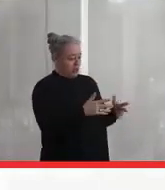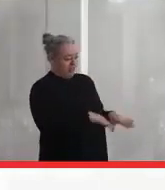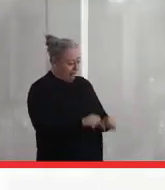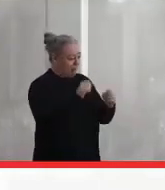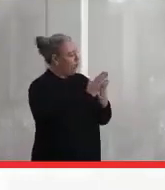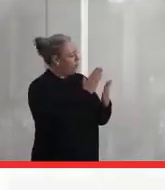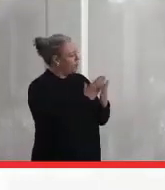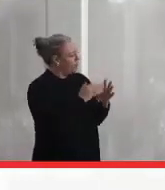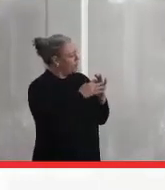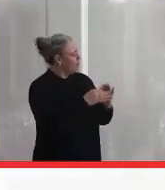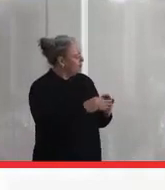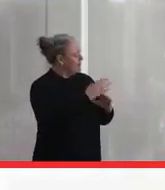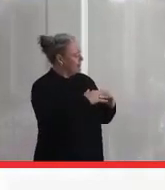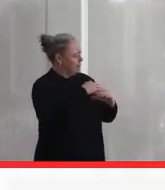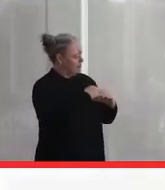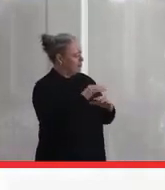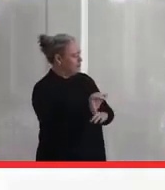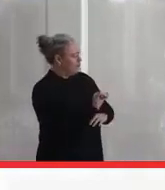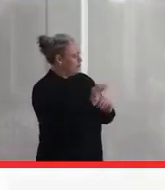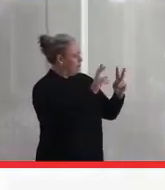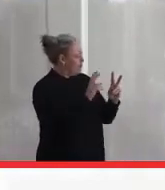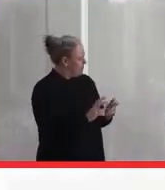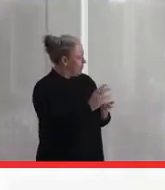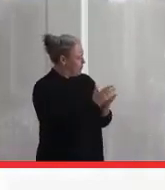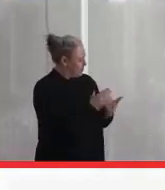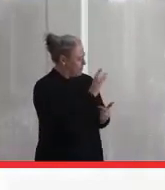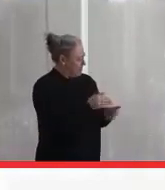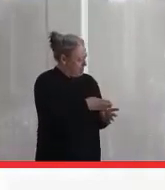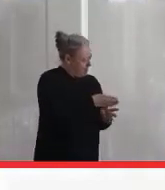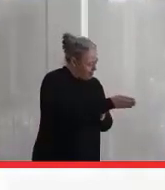is a sign of hope, for me, anyway.